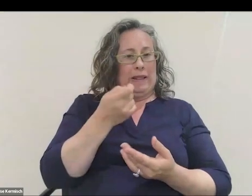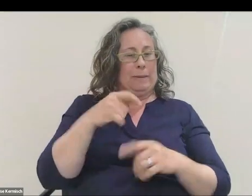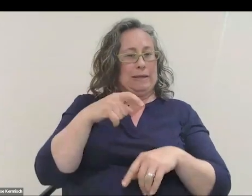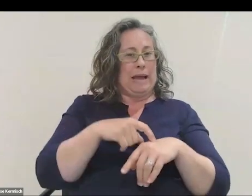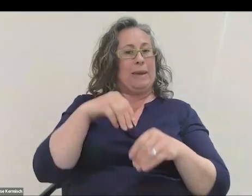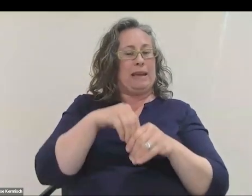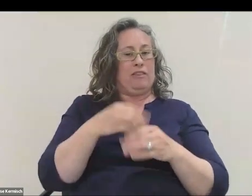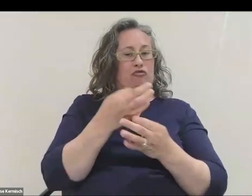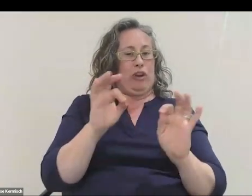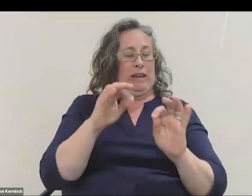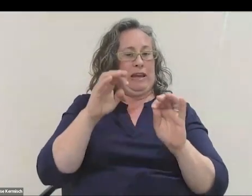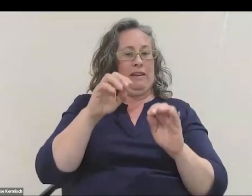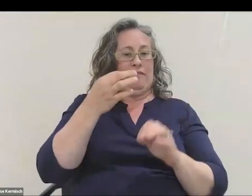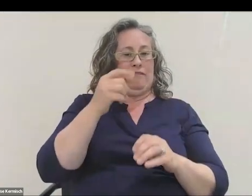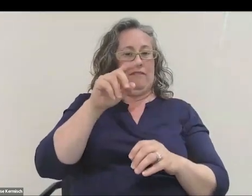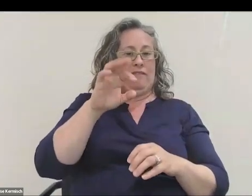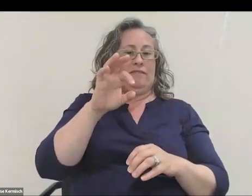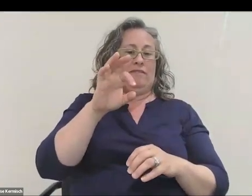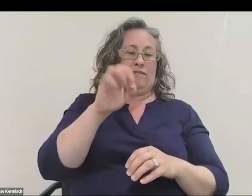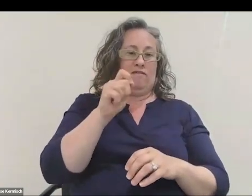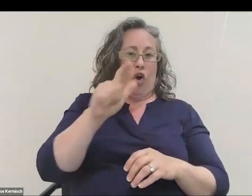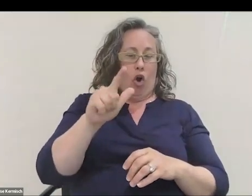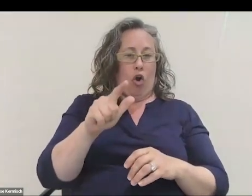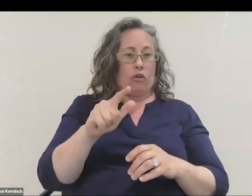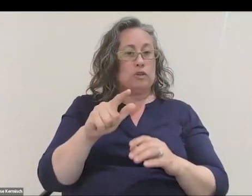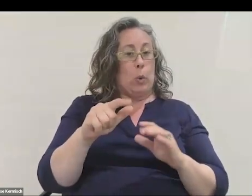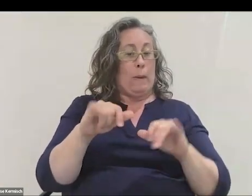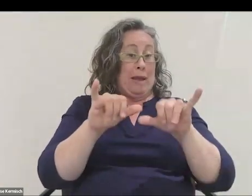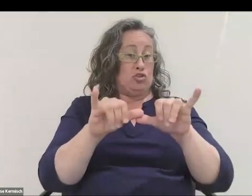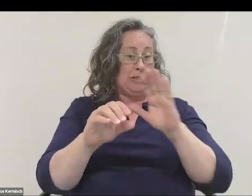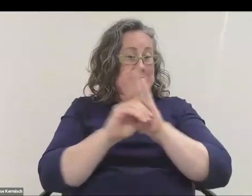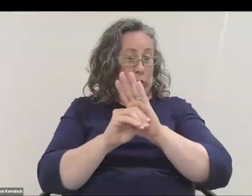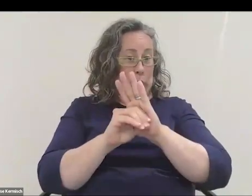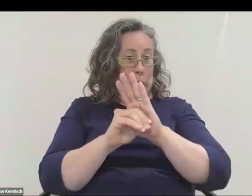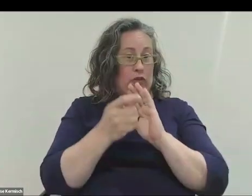It's measuring basically zero for a bit.